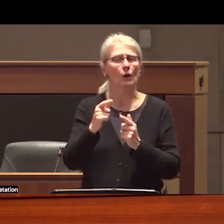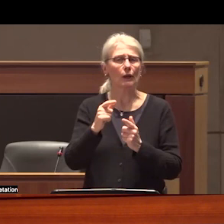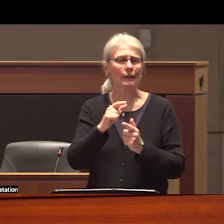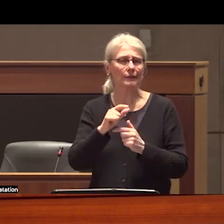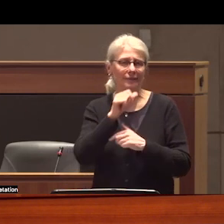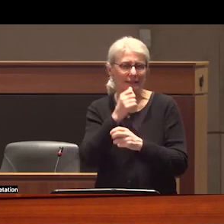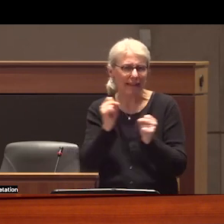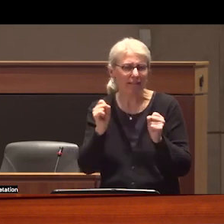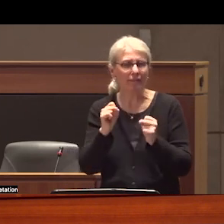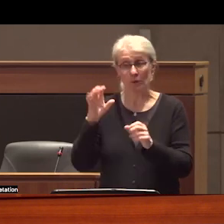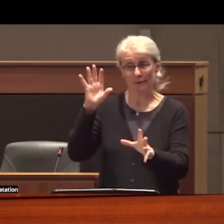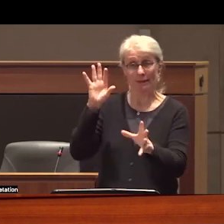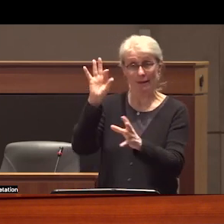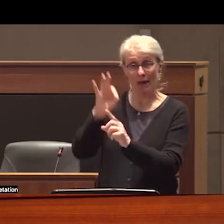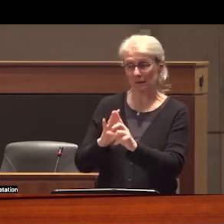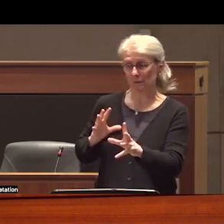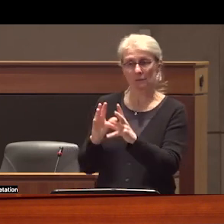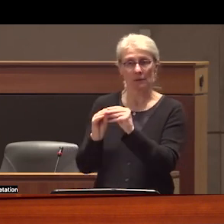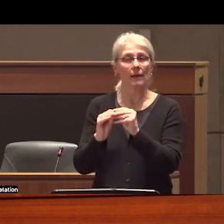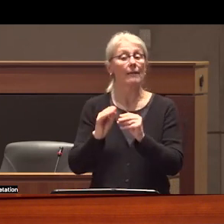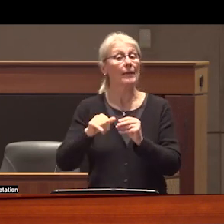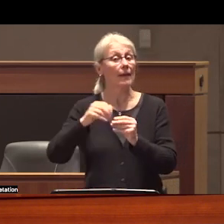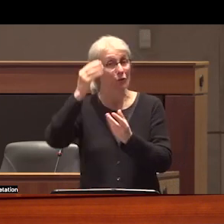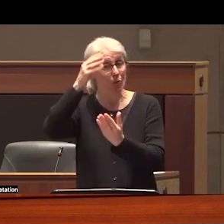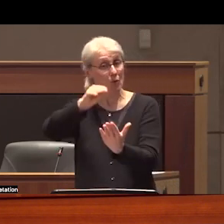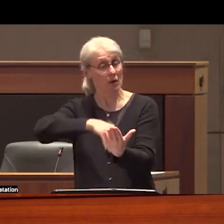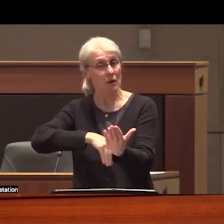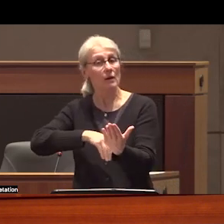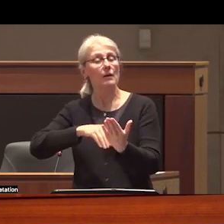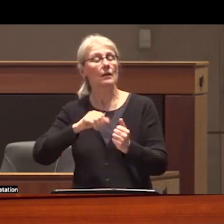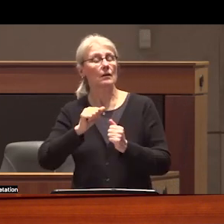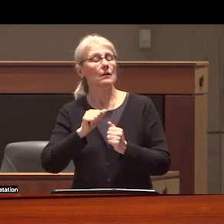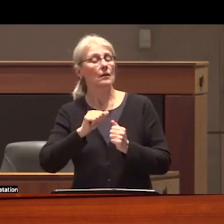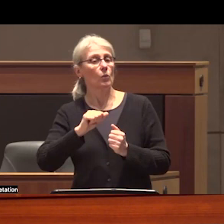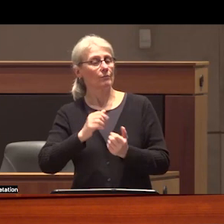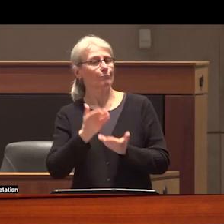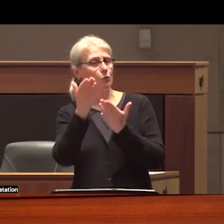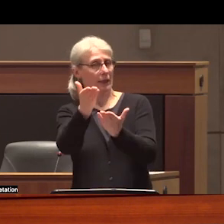9 months and concluded that report a death review panel Report with the key recommendation that safe